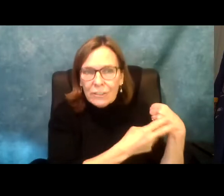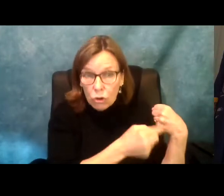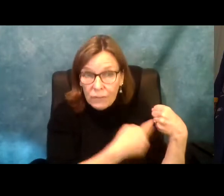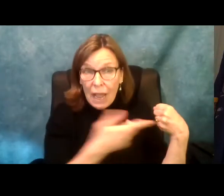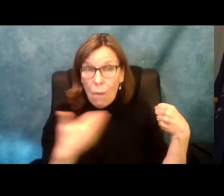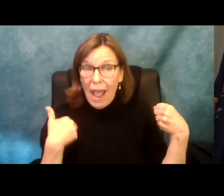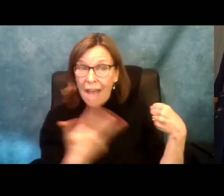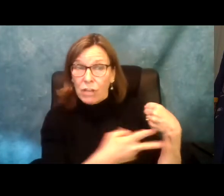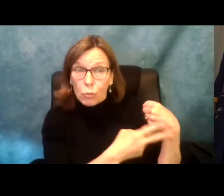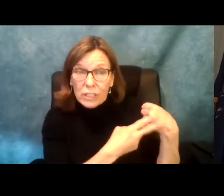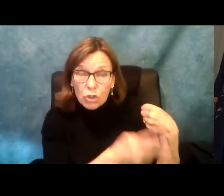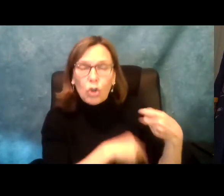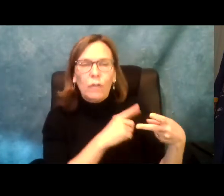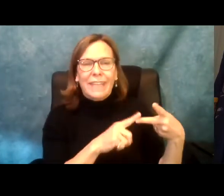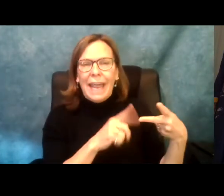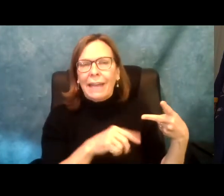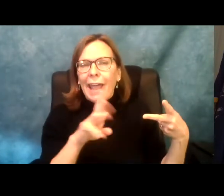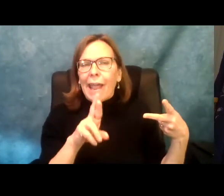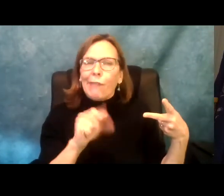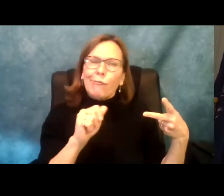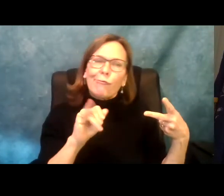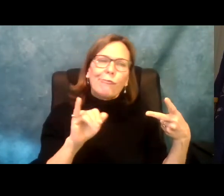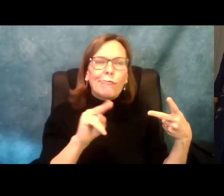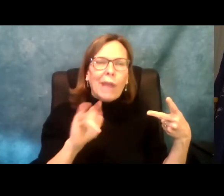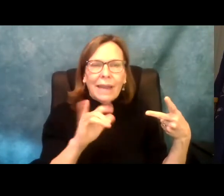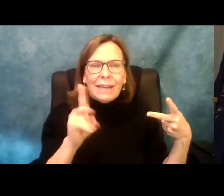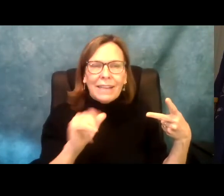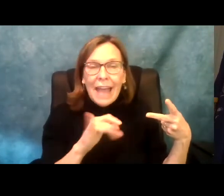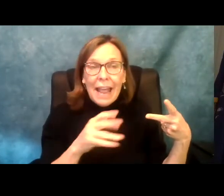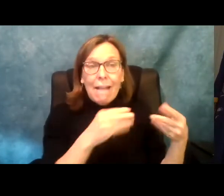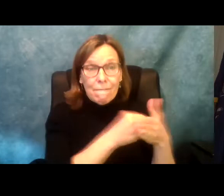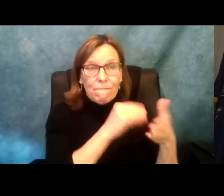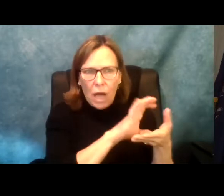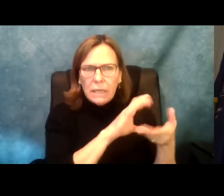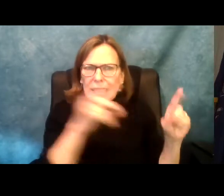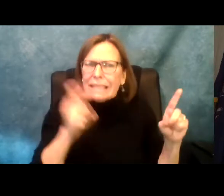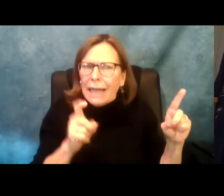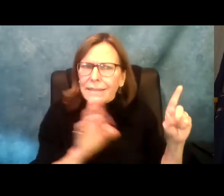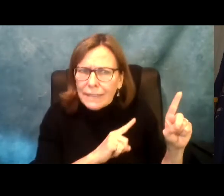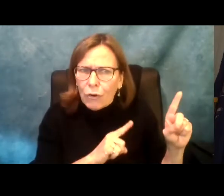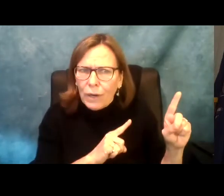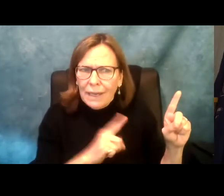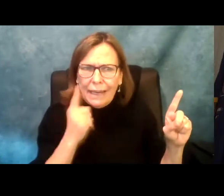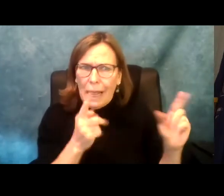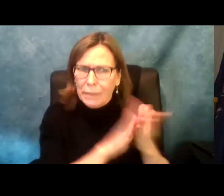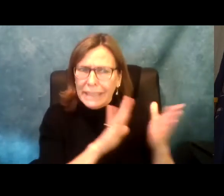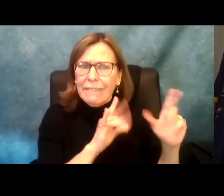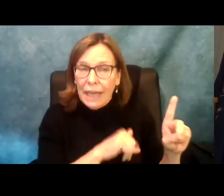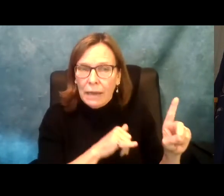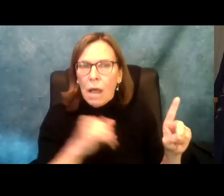billion to be put into reserves.